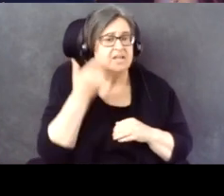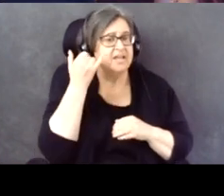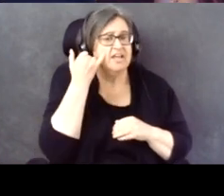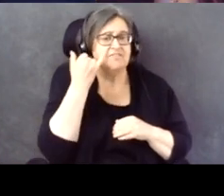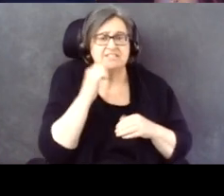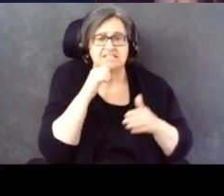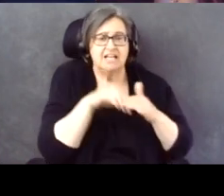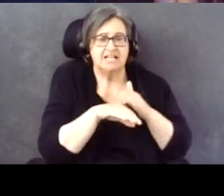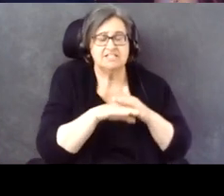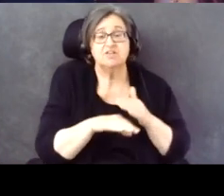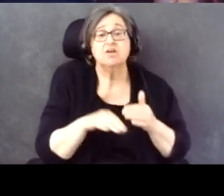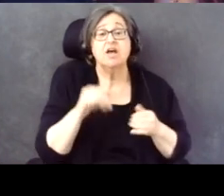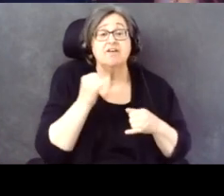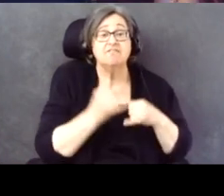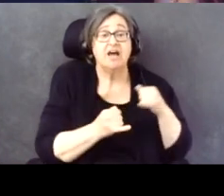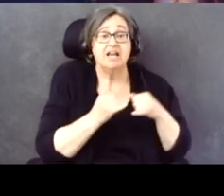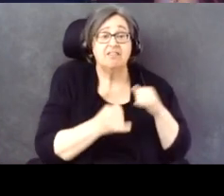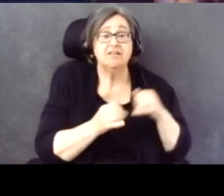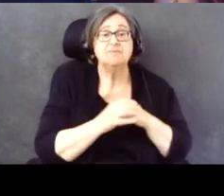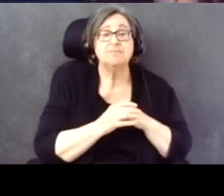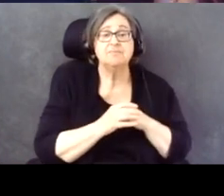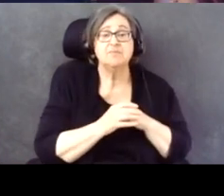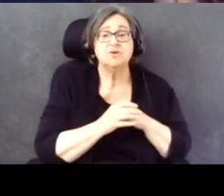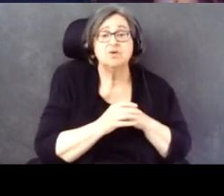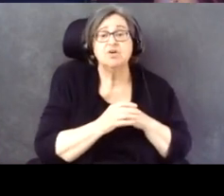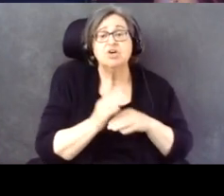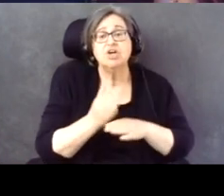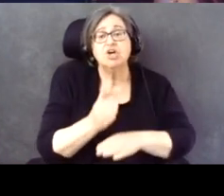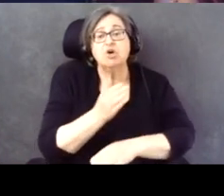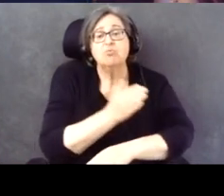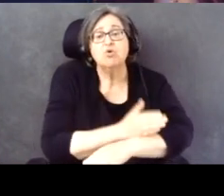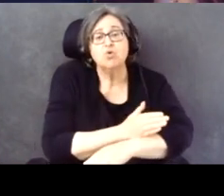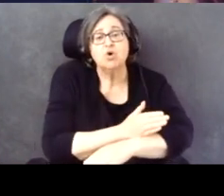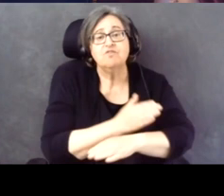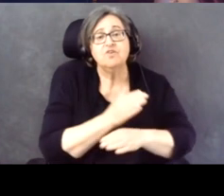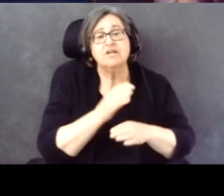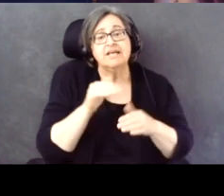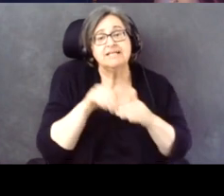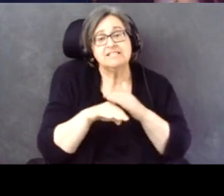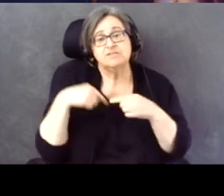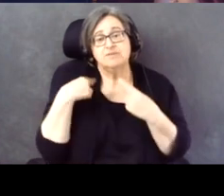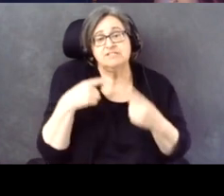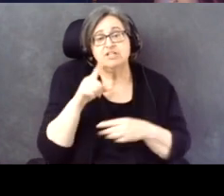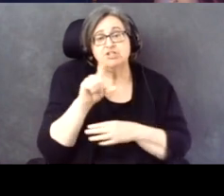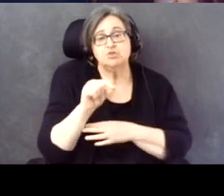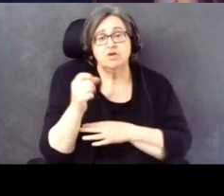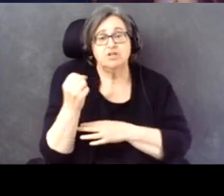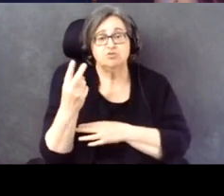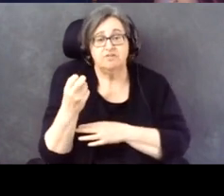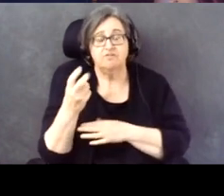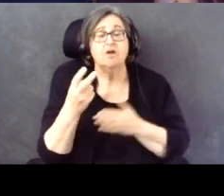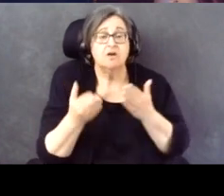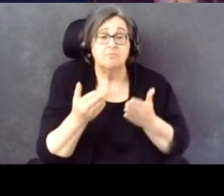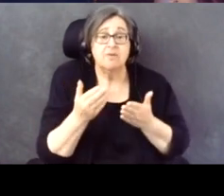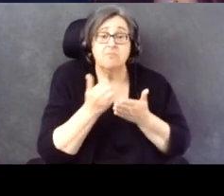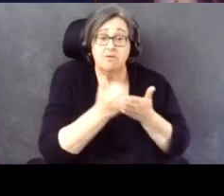And, finally, the improved accessibility since 2012 is likely to have helped turn out among the people with disabilities in 2020.